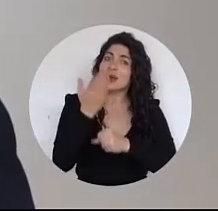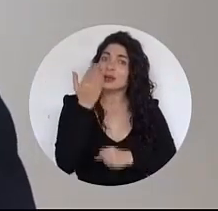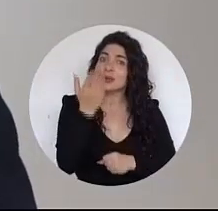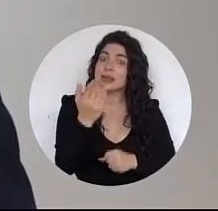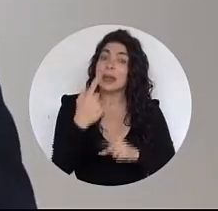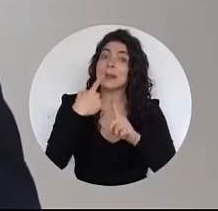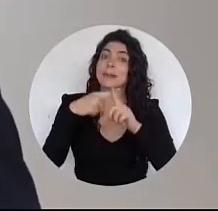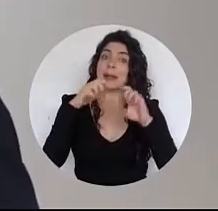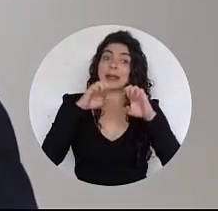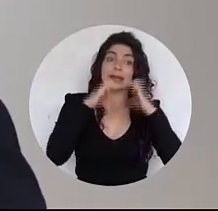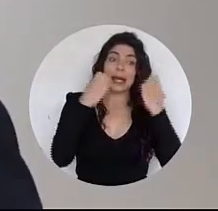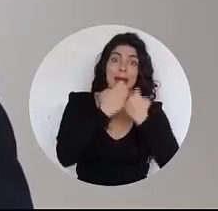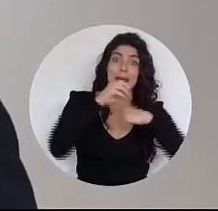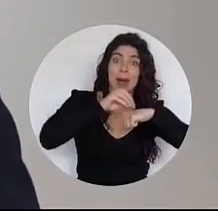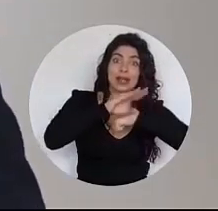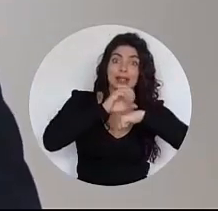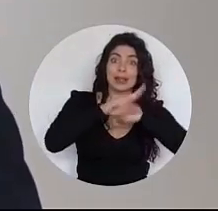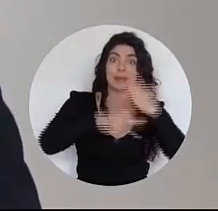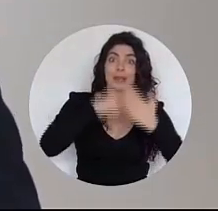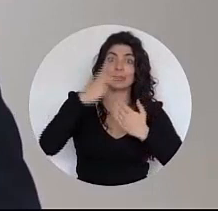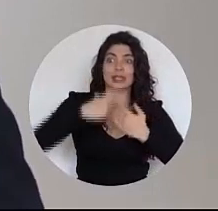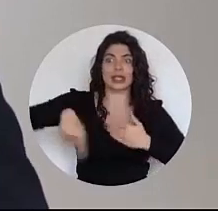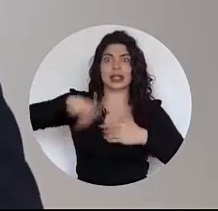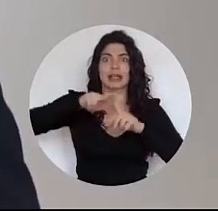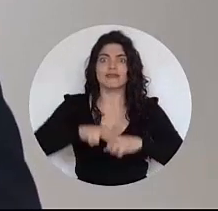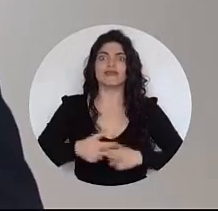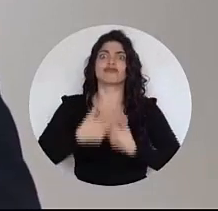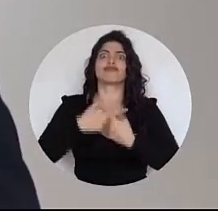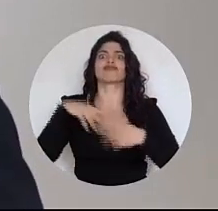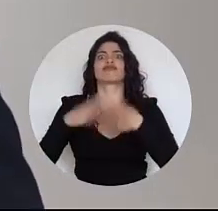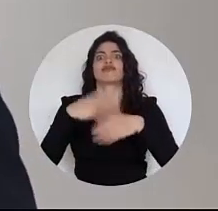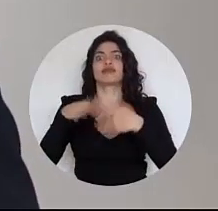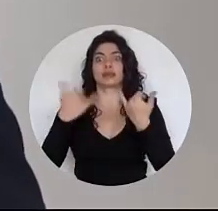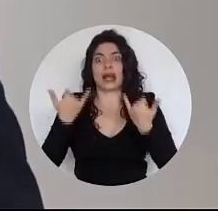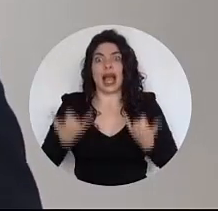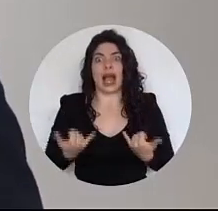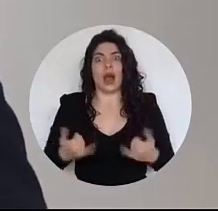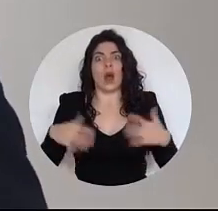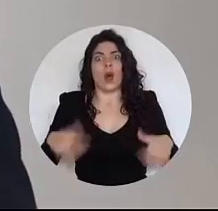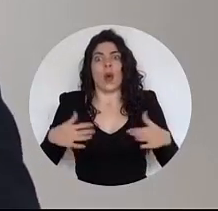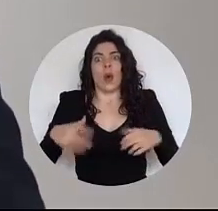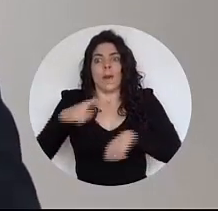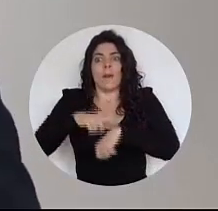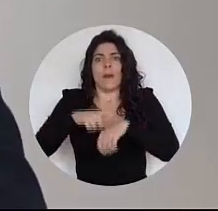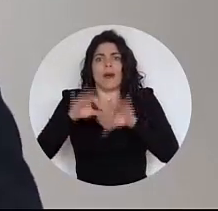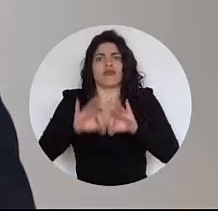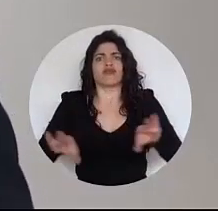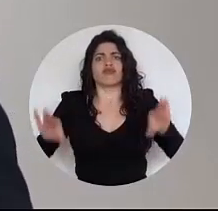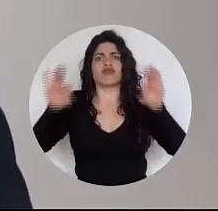together with the project advisory team have undertaken and that today leads us to a crucial stage